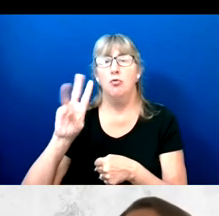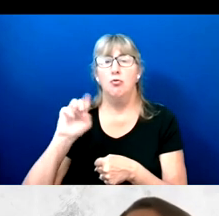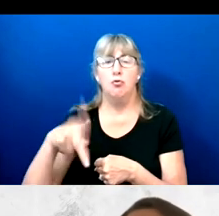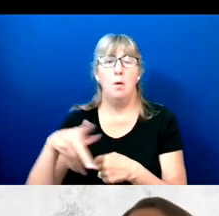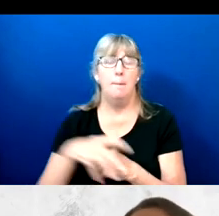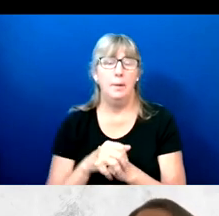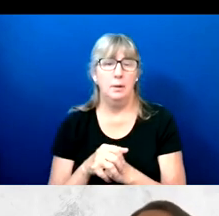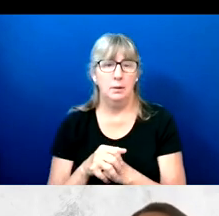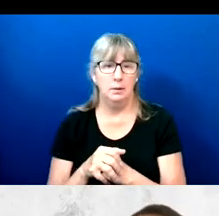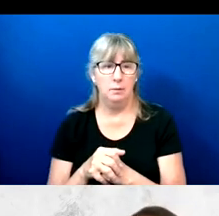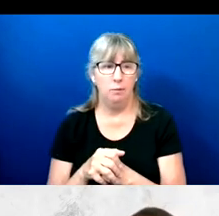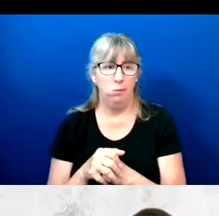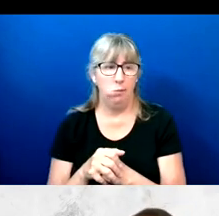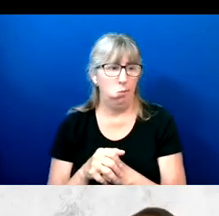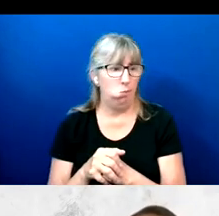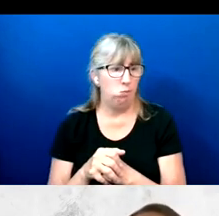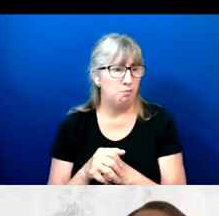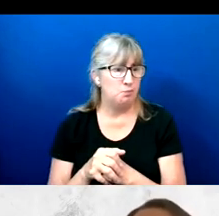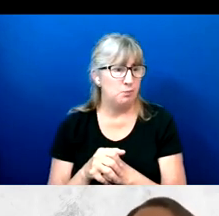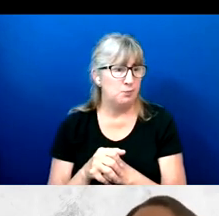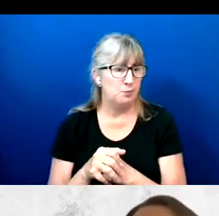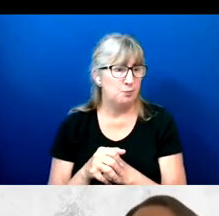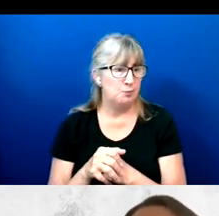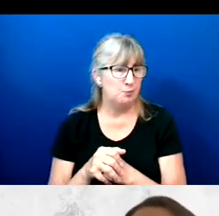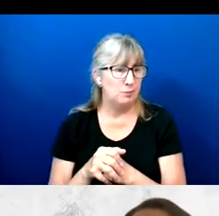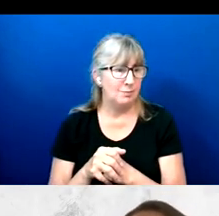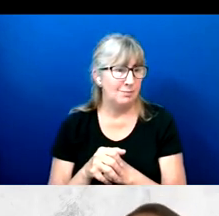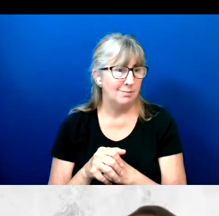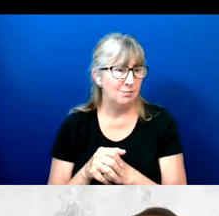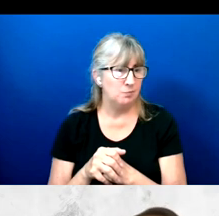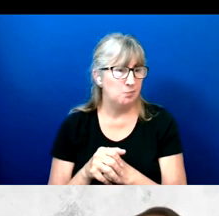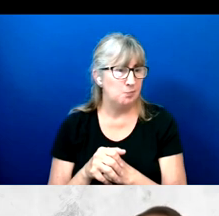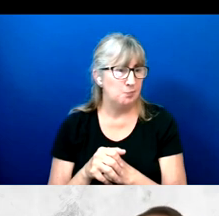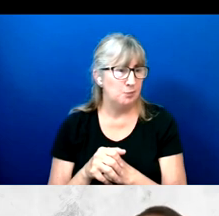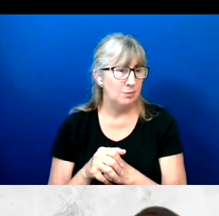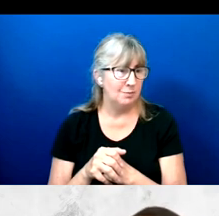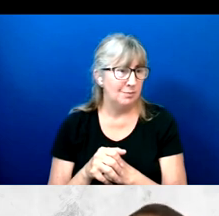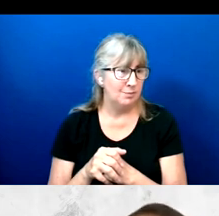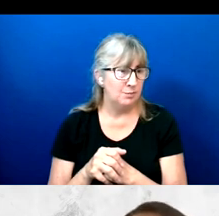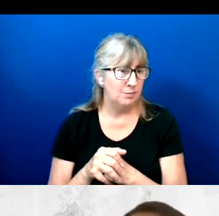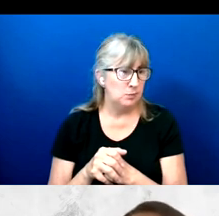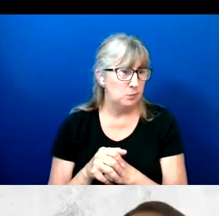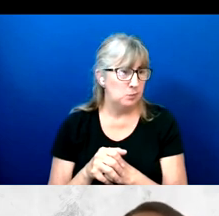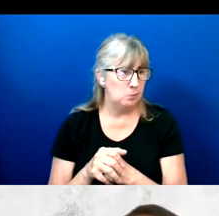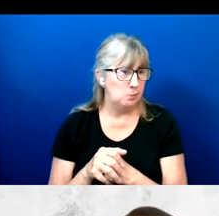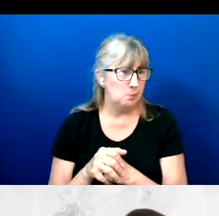The down ballot votes were even more closely split.